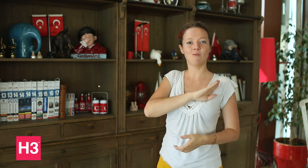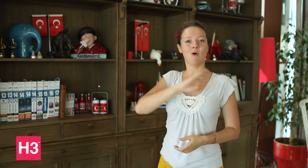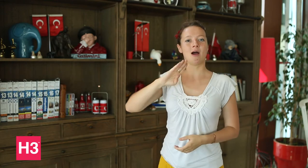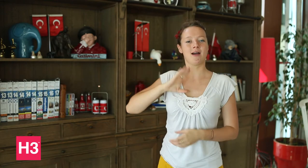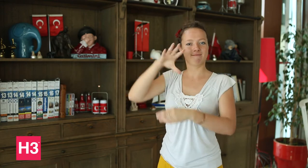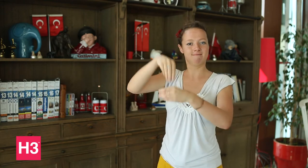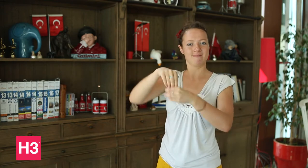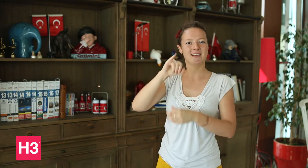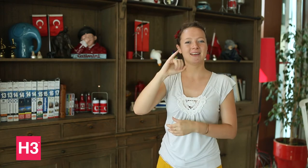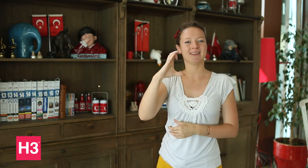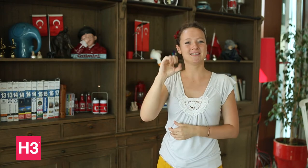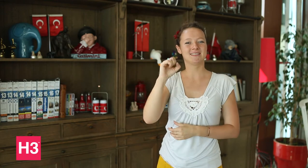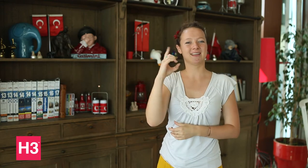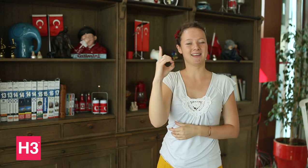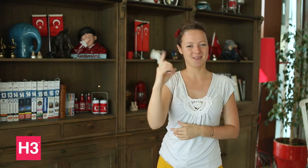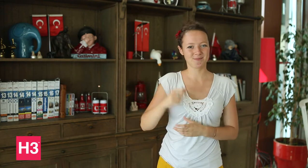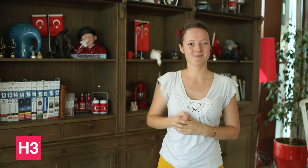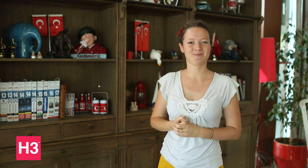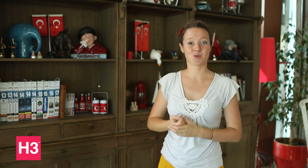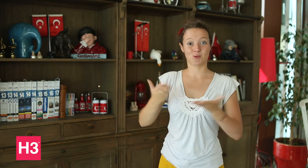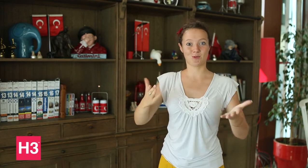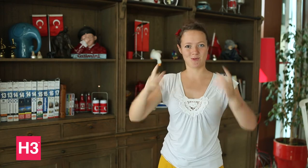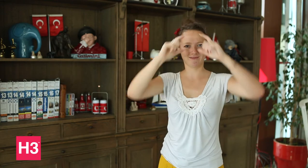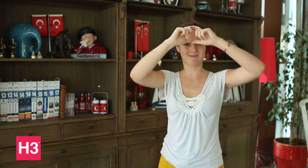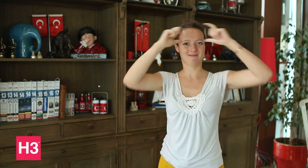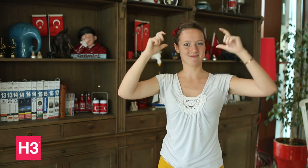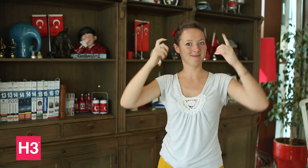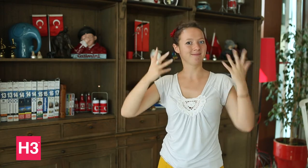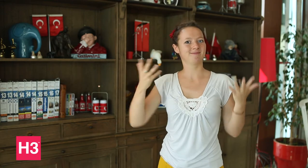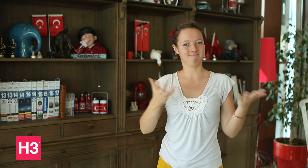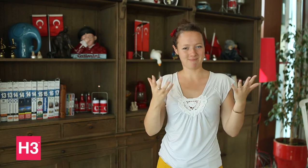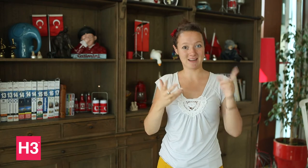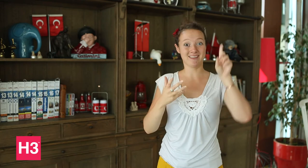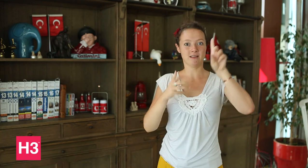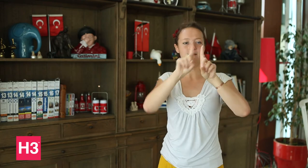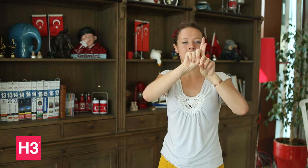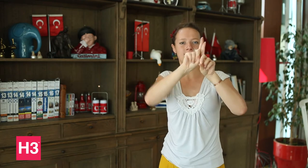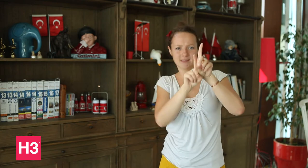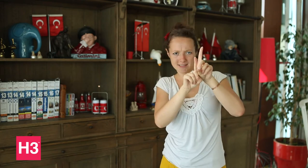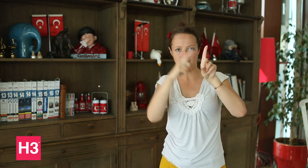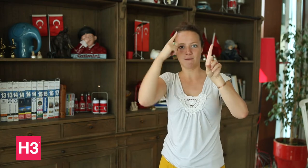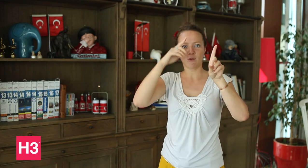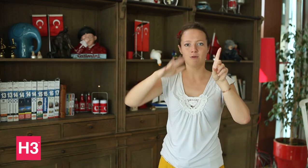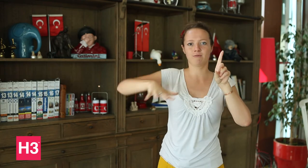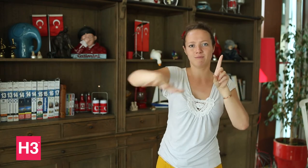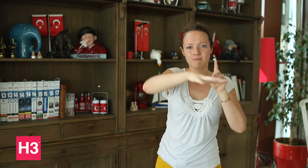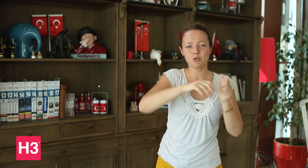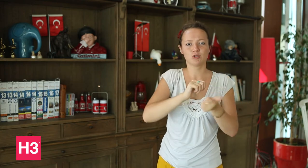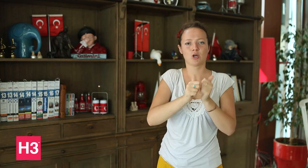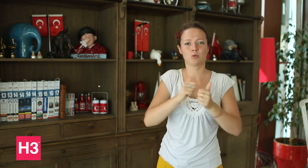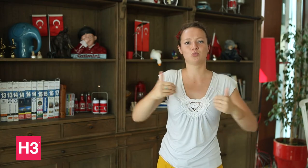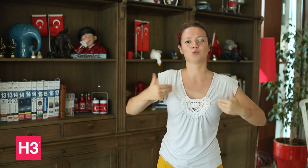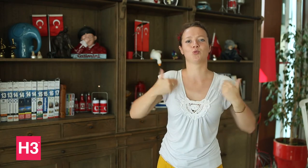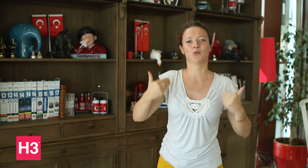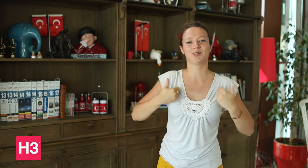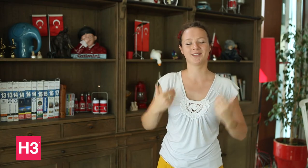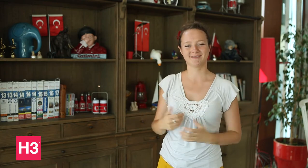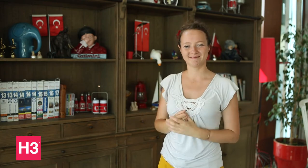reasons and to run for ICSD Executive Board. He is now the Vice President for Youth Sports at ICSD.